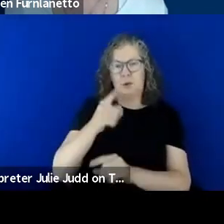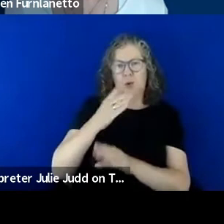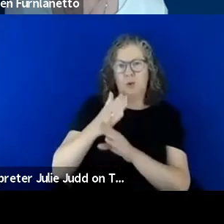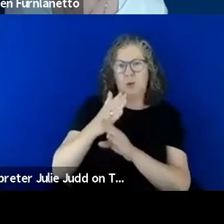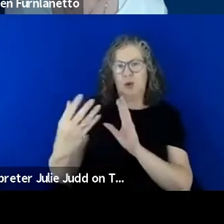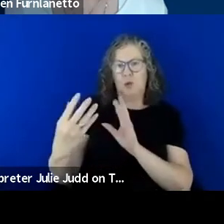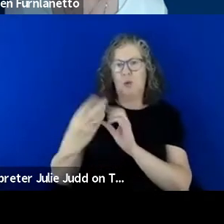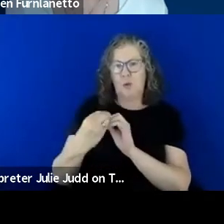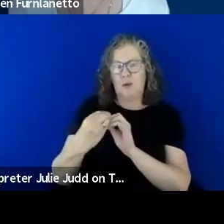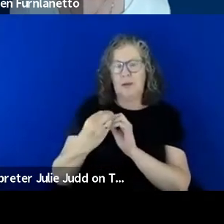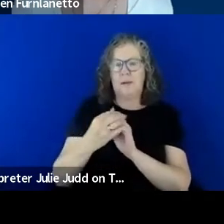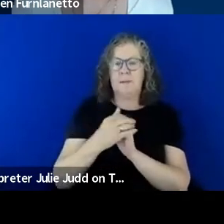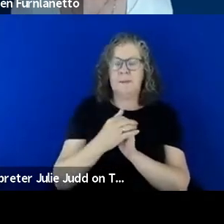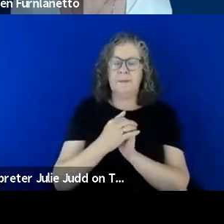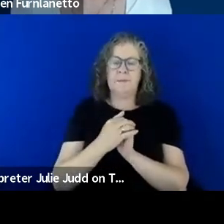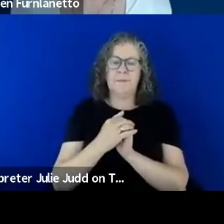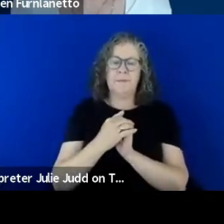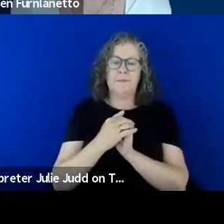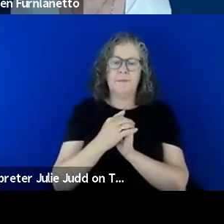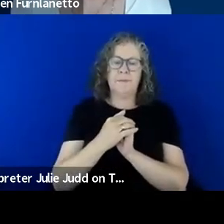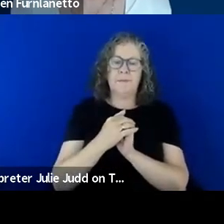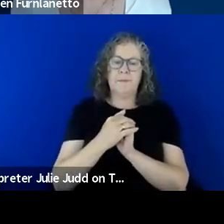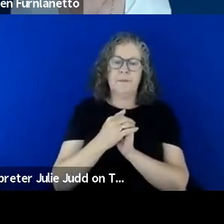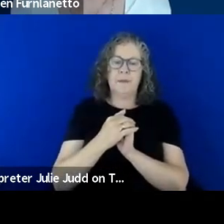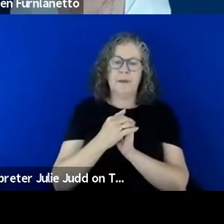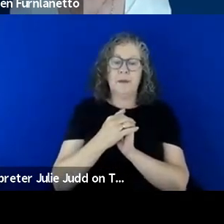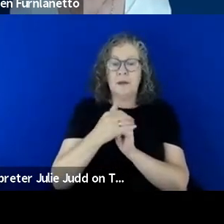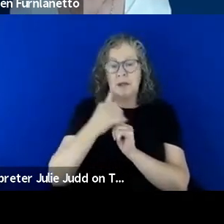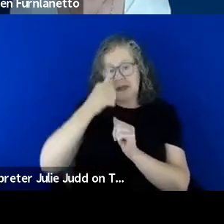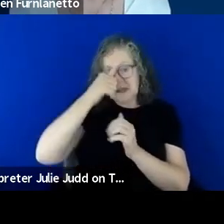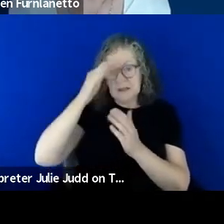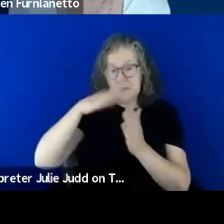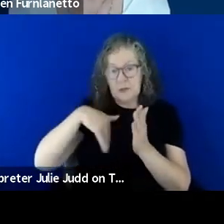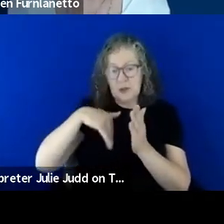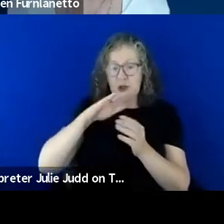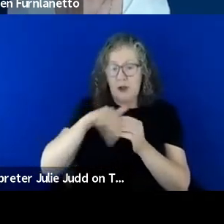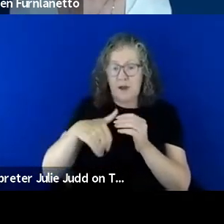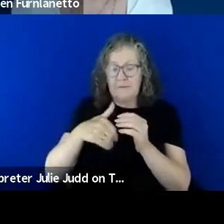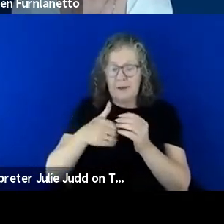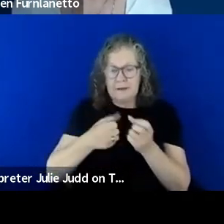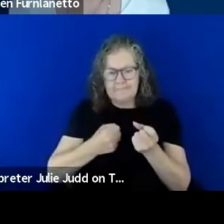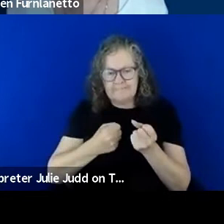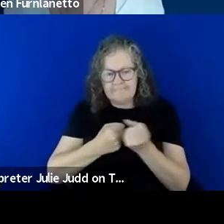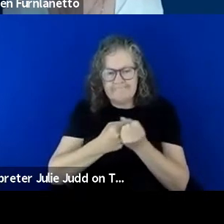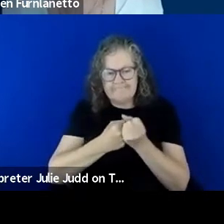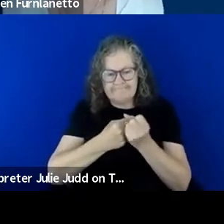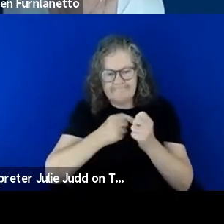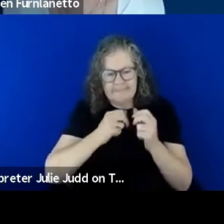Our experience of supporting the development of plans, not just in this kind of setting but